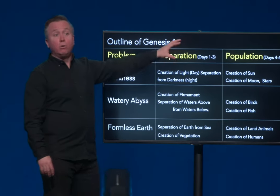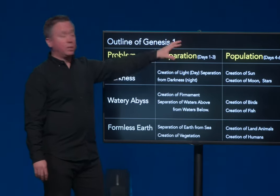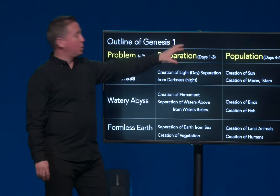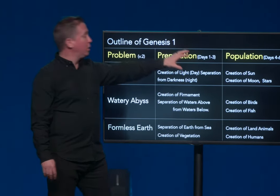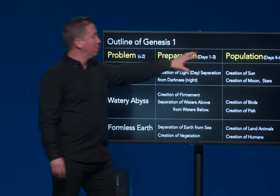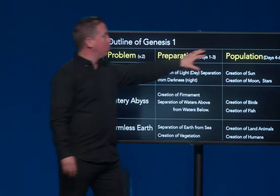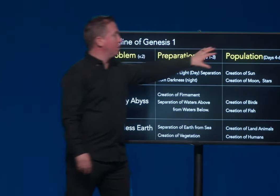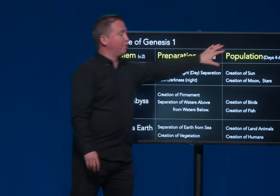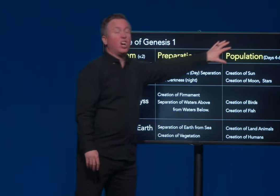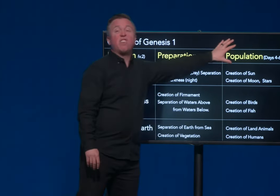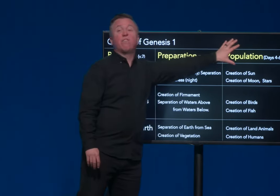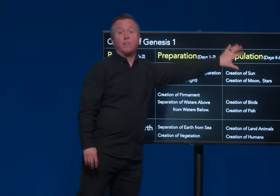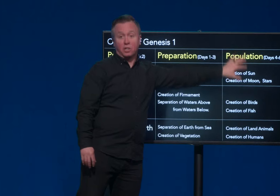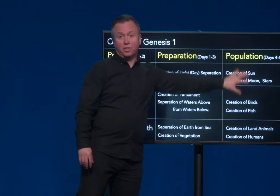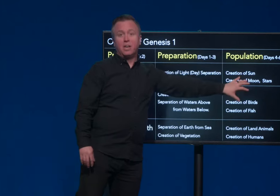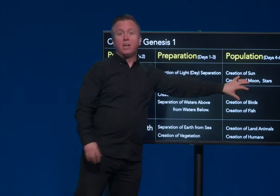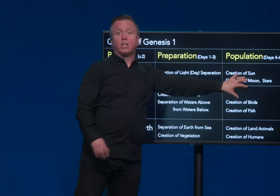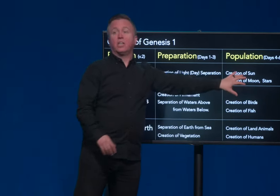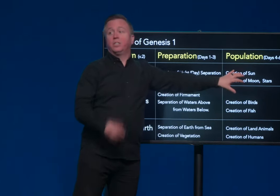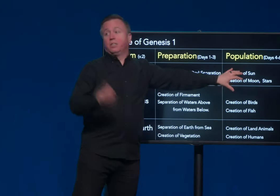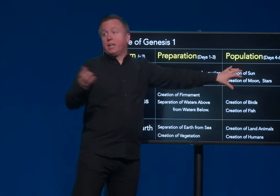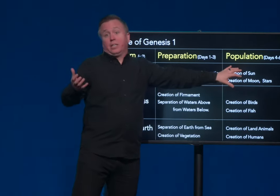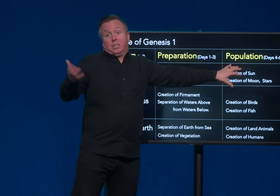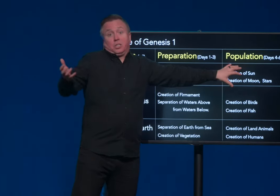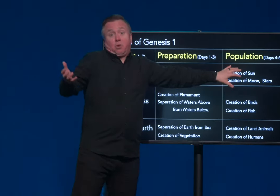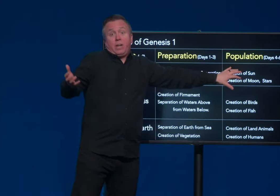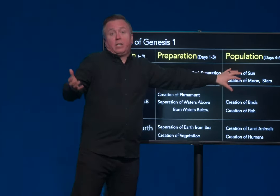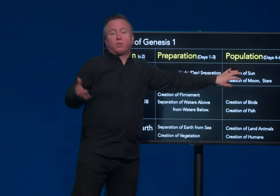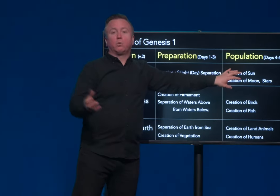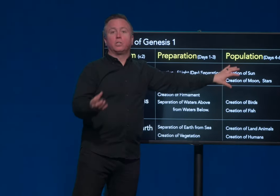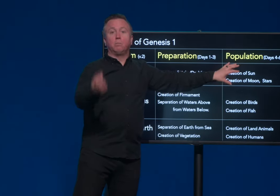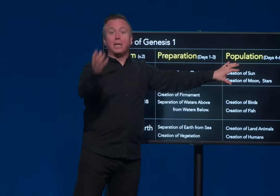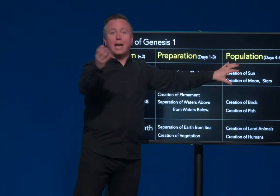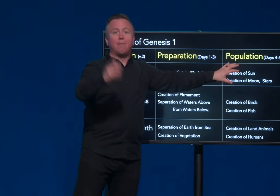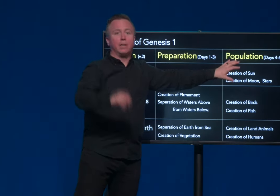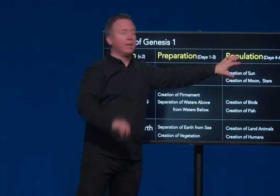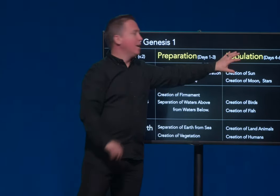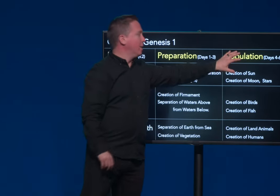Bohu is this Hebrew word for unfilled? God doesn't like this. He's created this world to be inhabited.